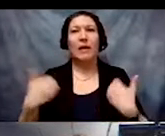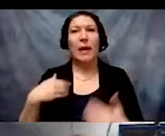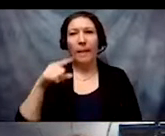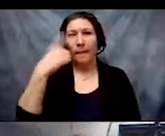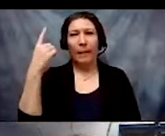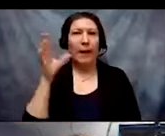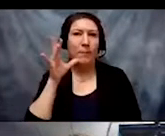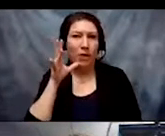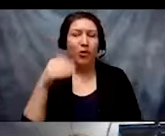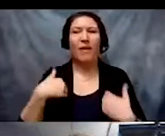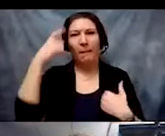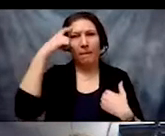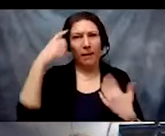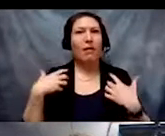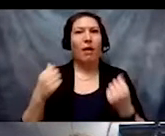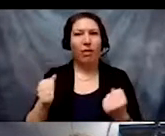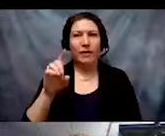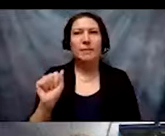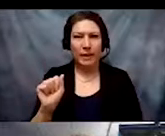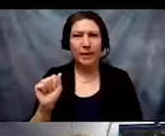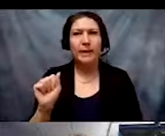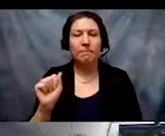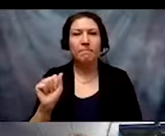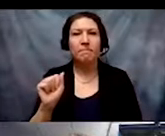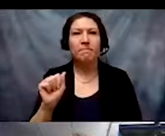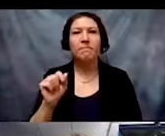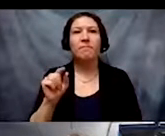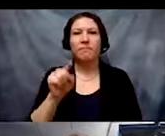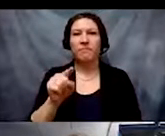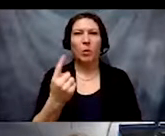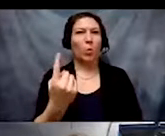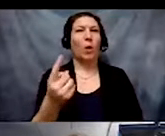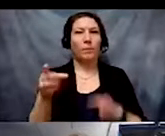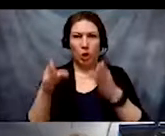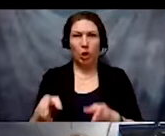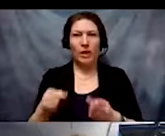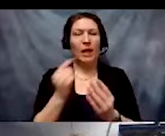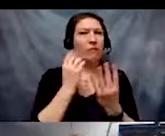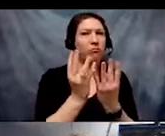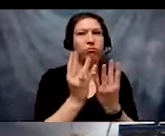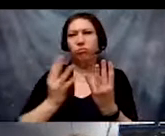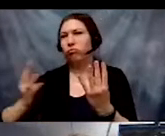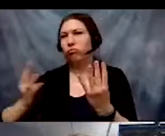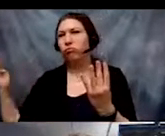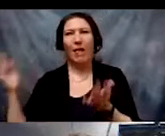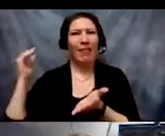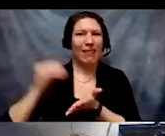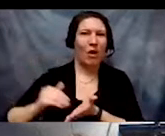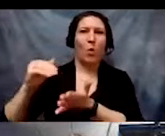a mental health disability. She is just one person of thousands of disabled people who have